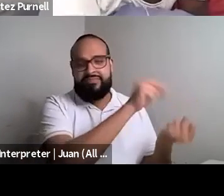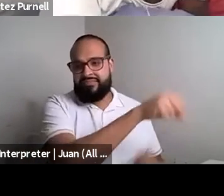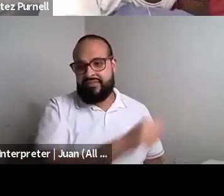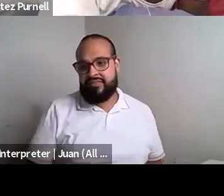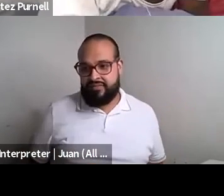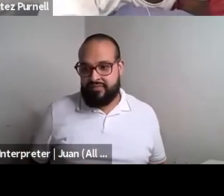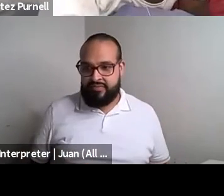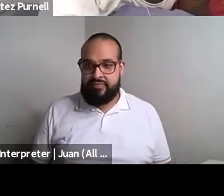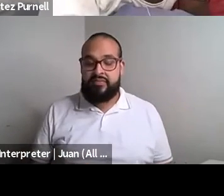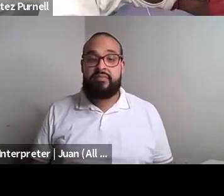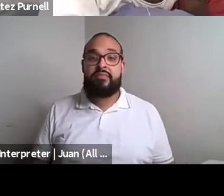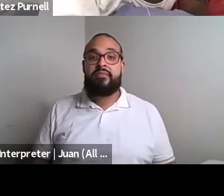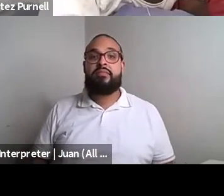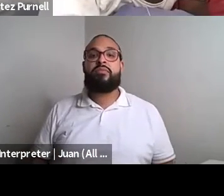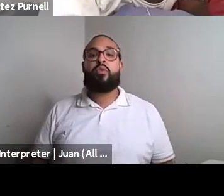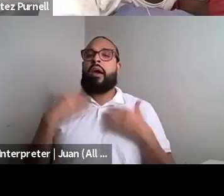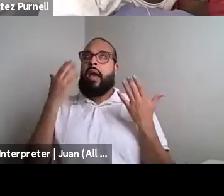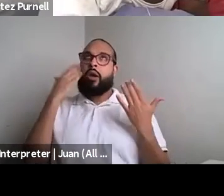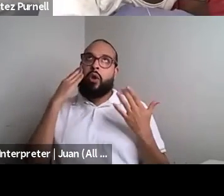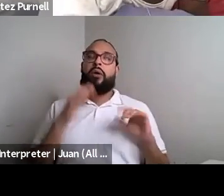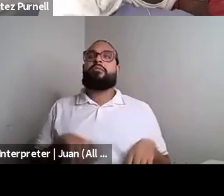Kokumo: I know this is a long shot. Nahshon Anderson: But it would be nice. It would be nice if